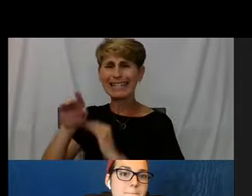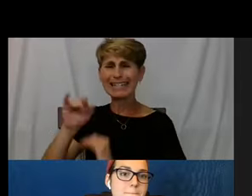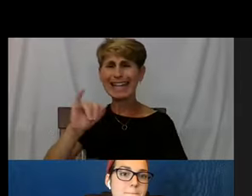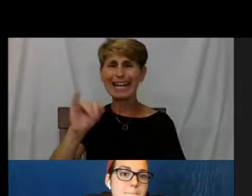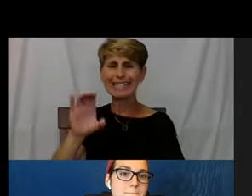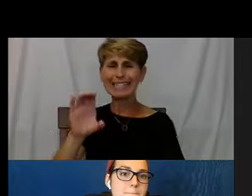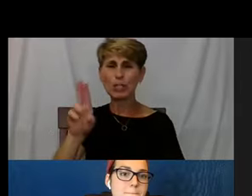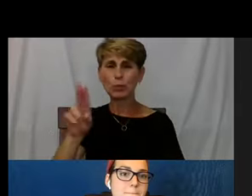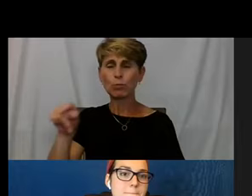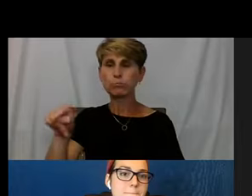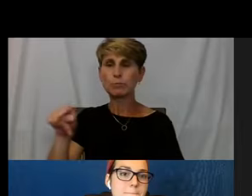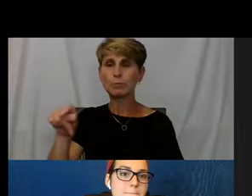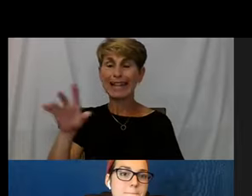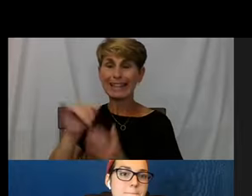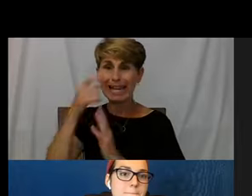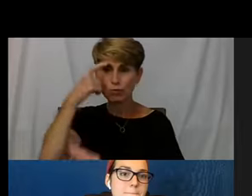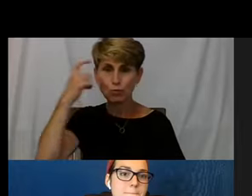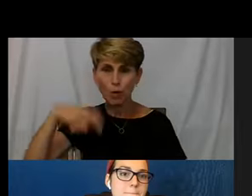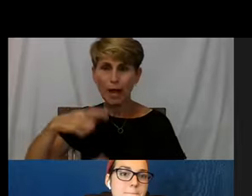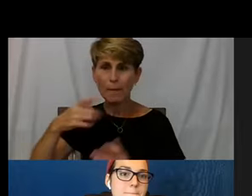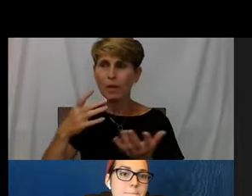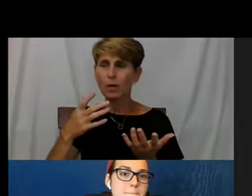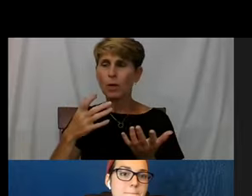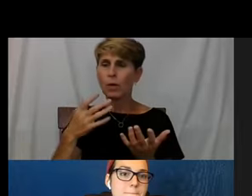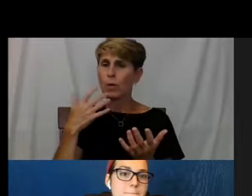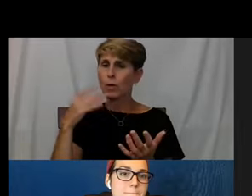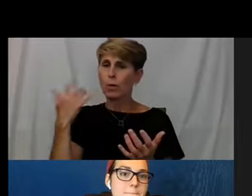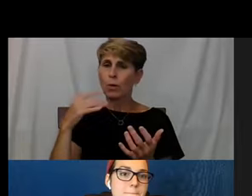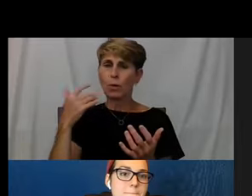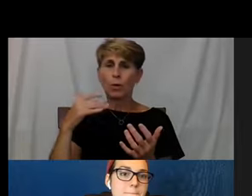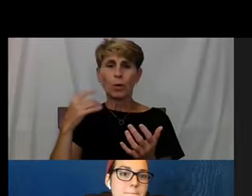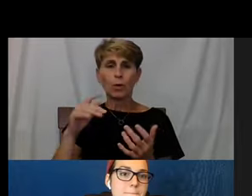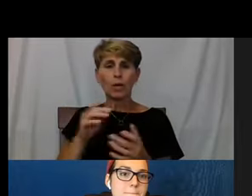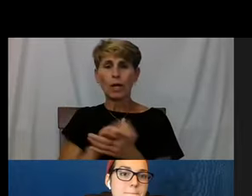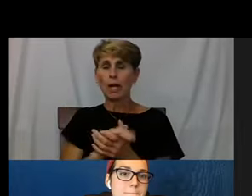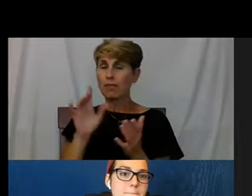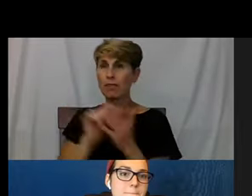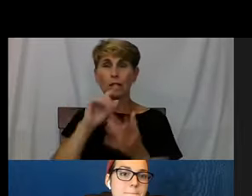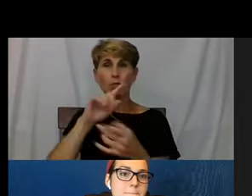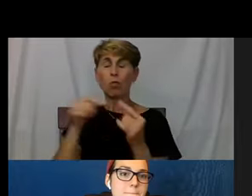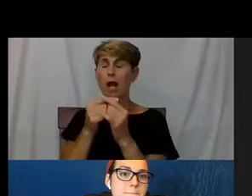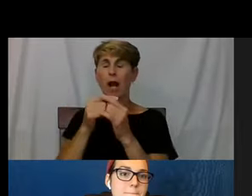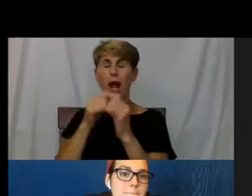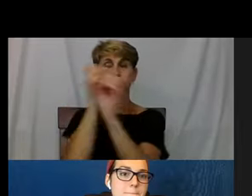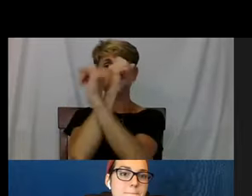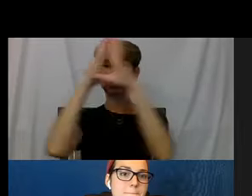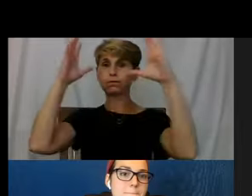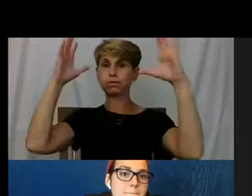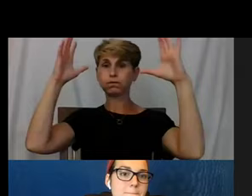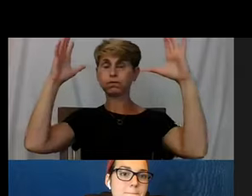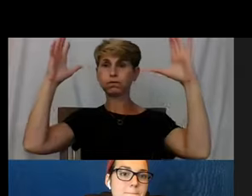that trauma was my wake up moment, my epiphany. And when I was lying there,